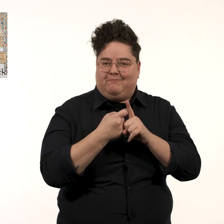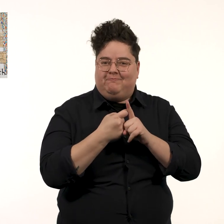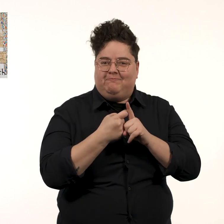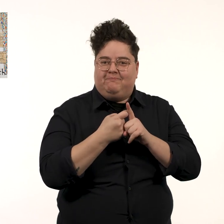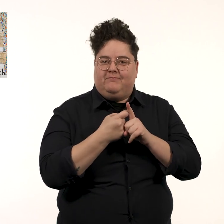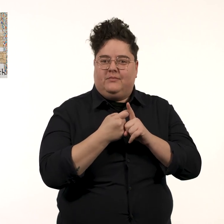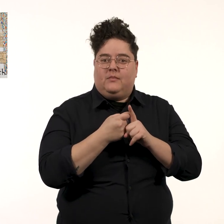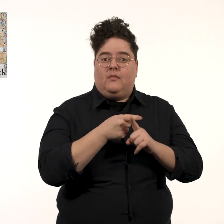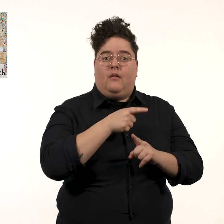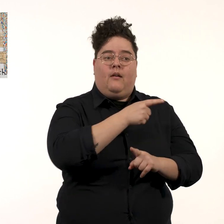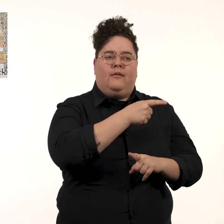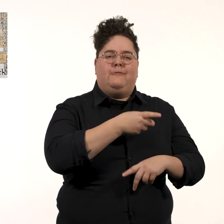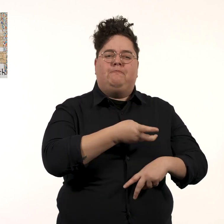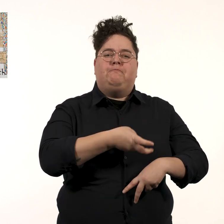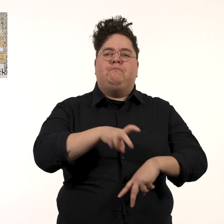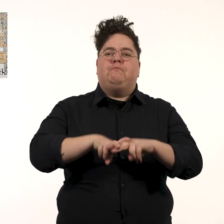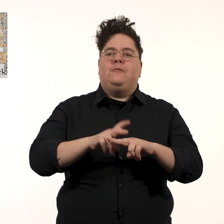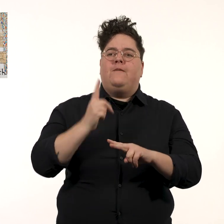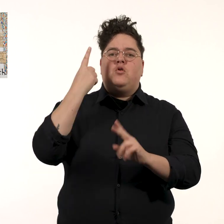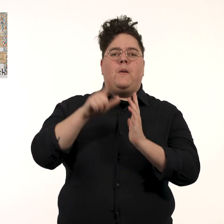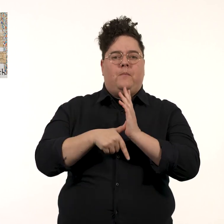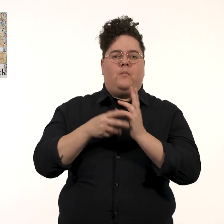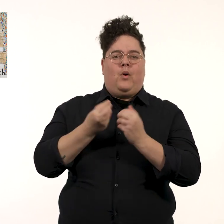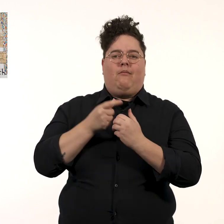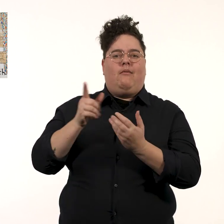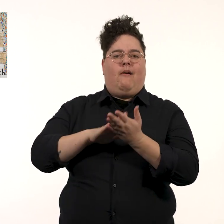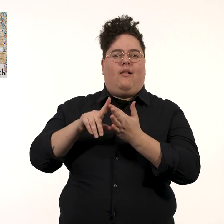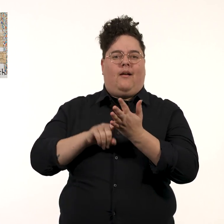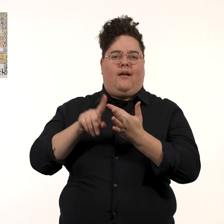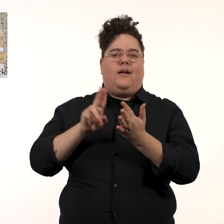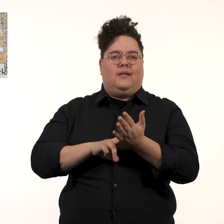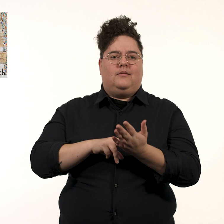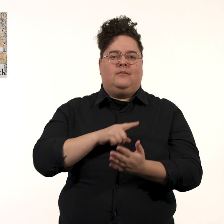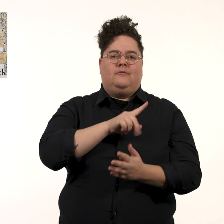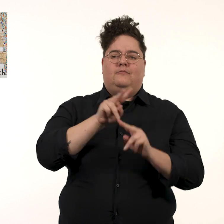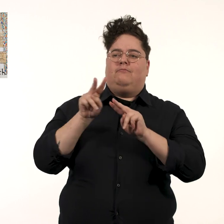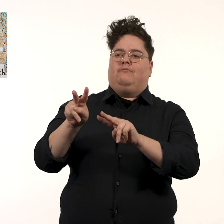Katherine said during the first sitting in Helen’s house, she saw the form for this portrait in the kitchen –